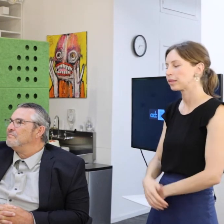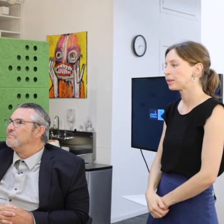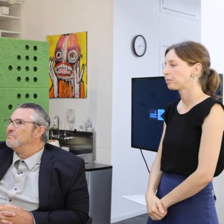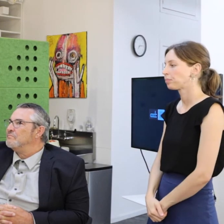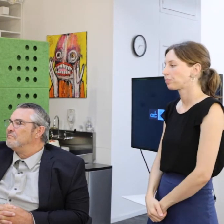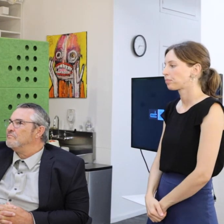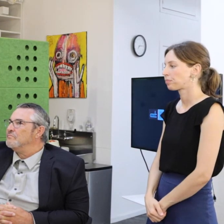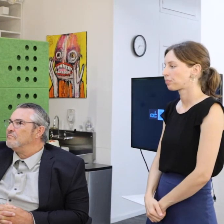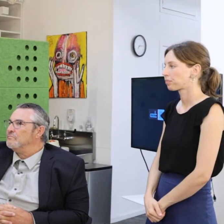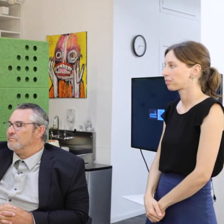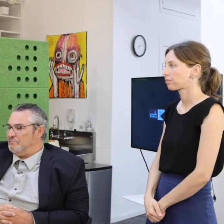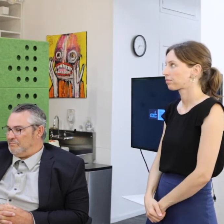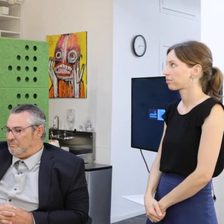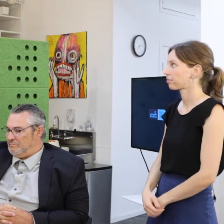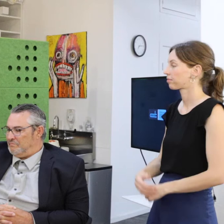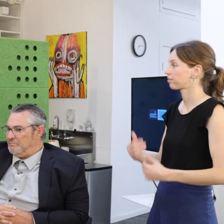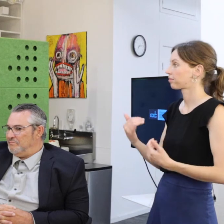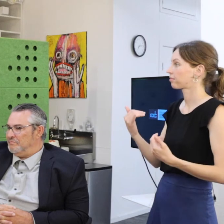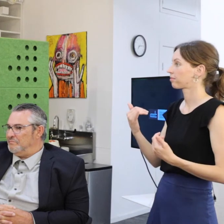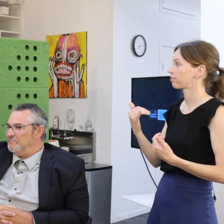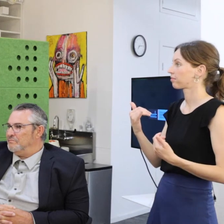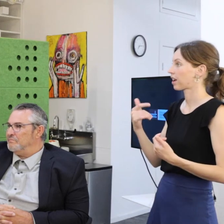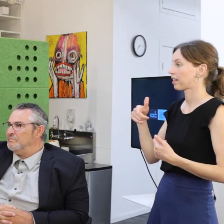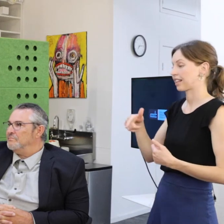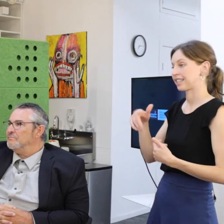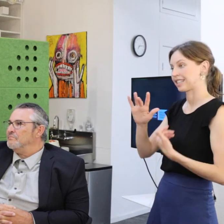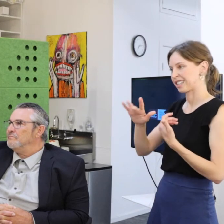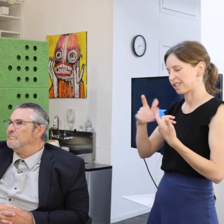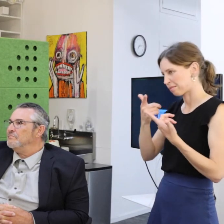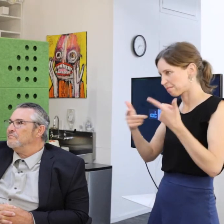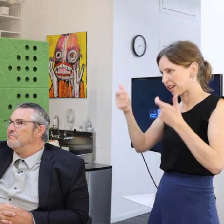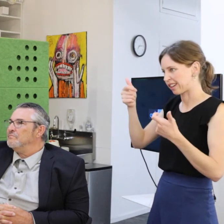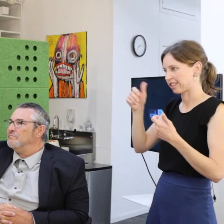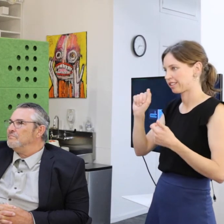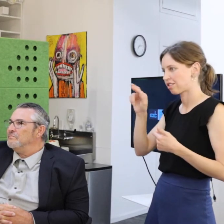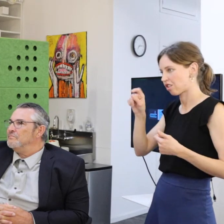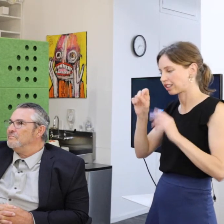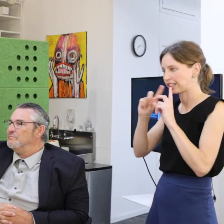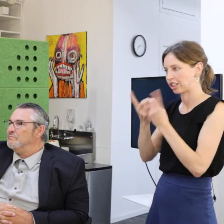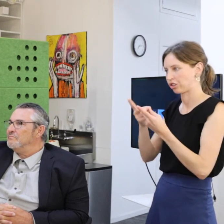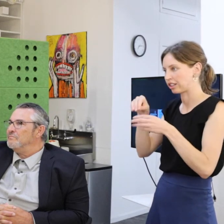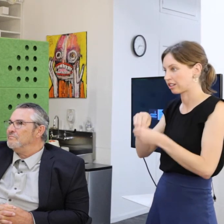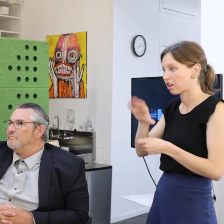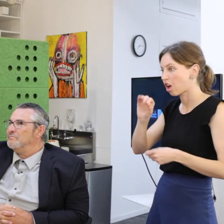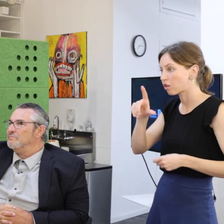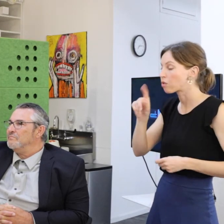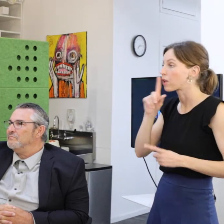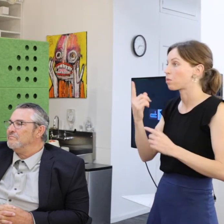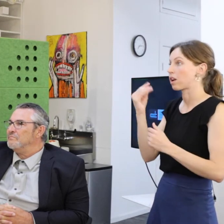And we're in the middle of the largest arts district in Colorado. One of the largest in the entire country.